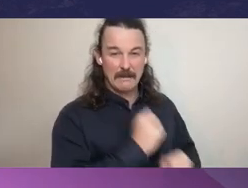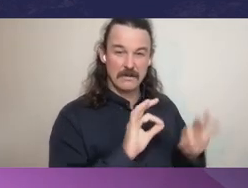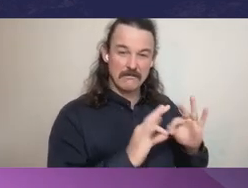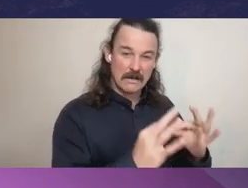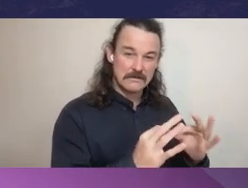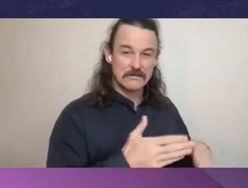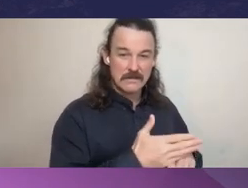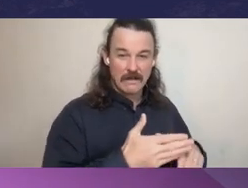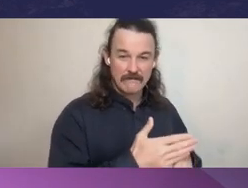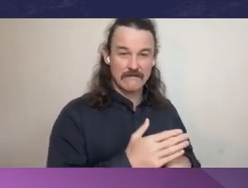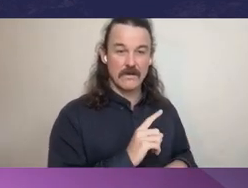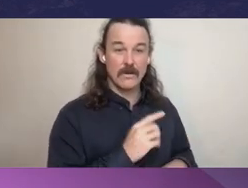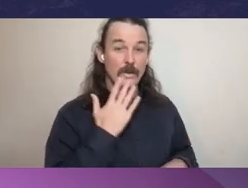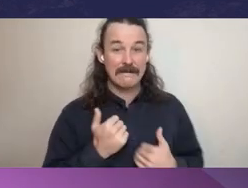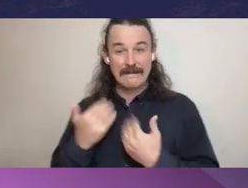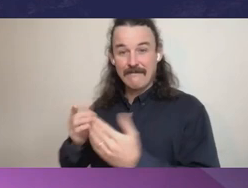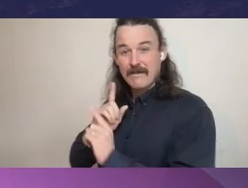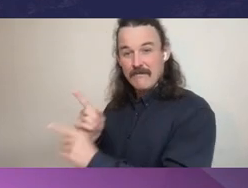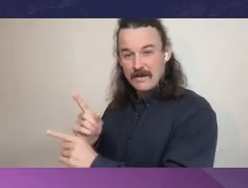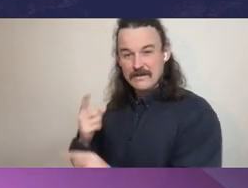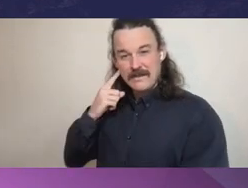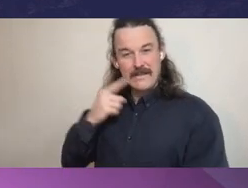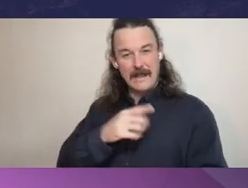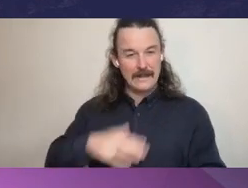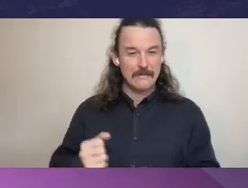Commissioner Redlich: And we touch on the influence of the adviser,